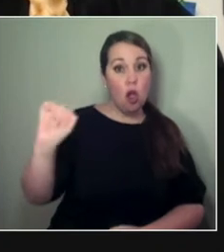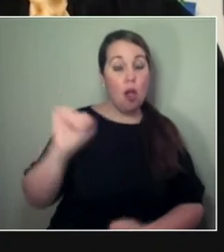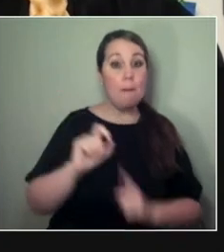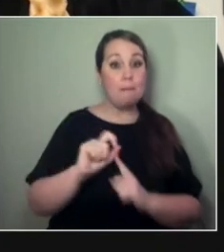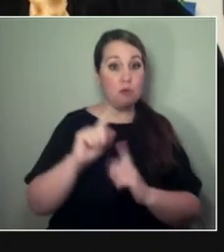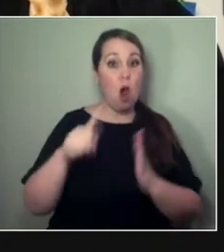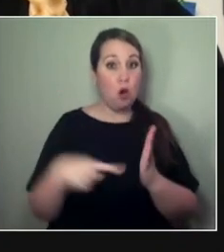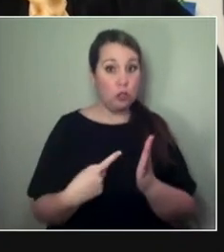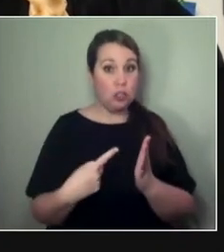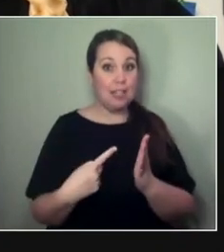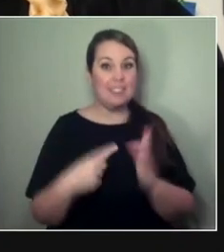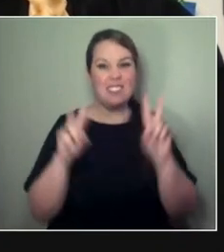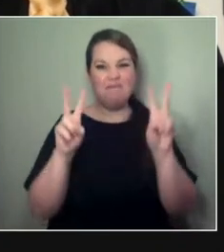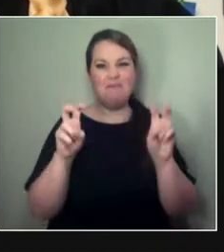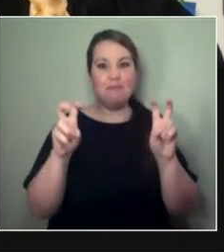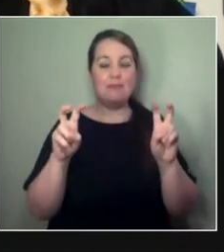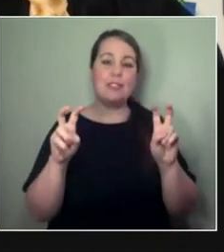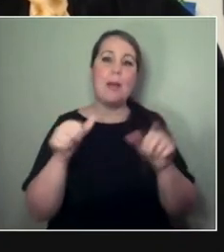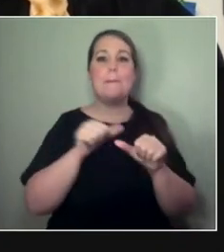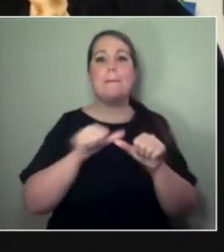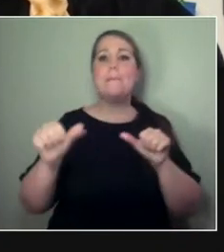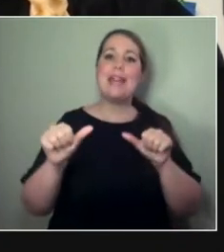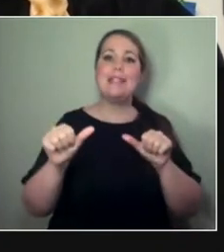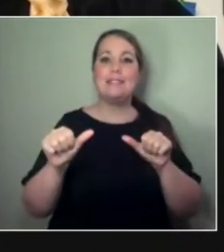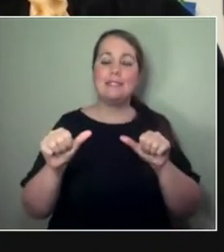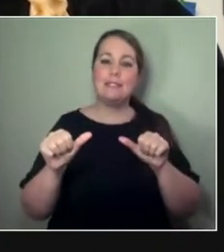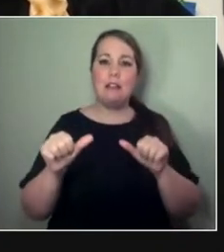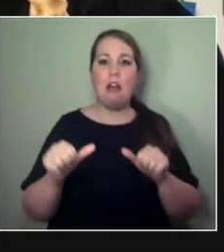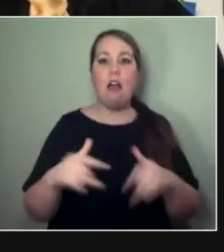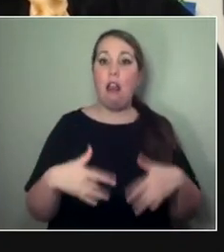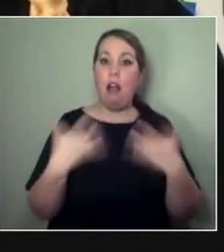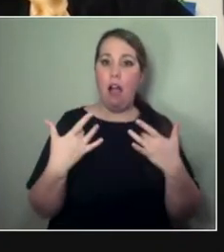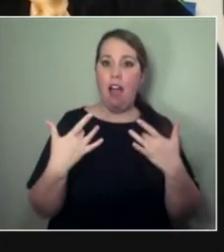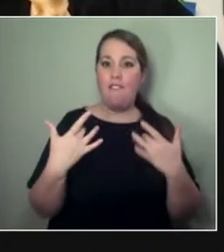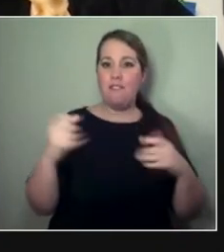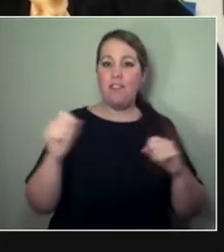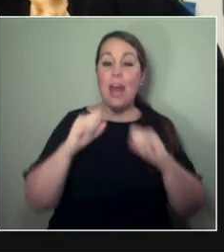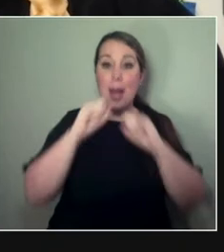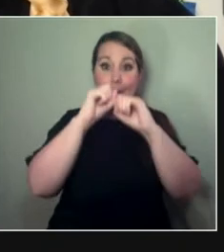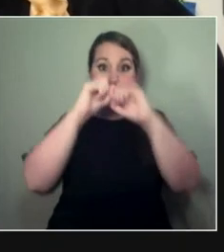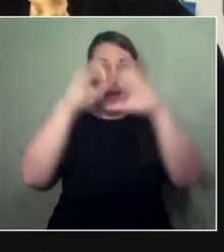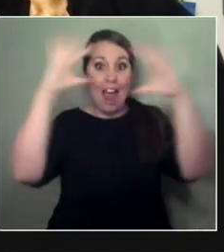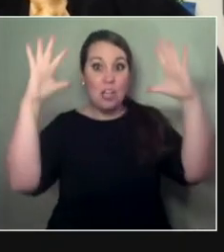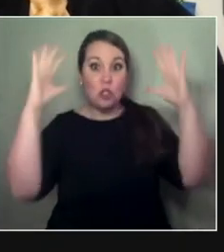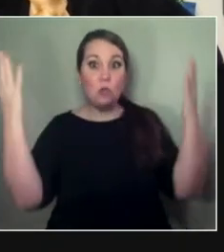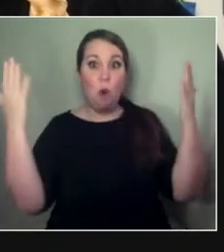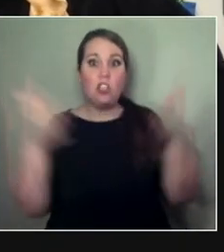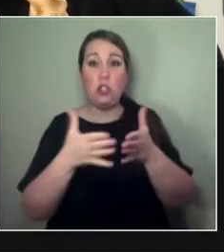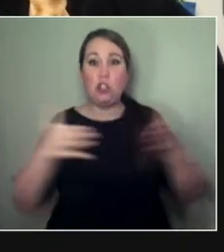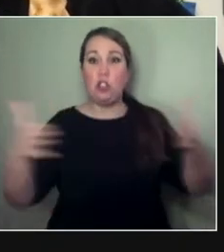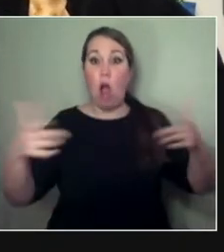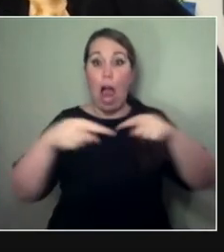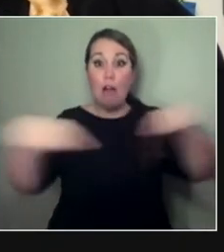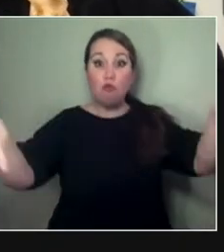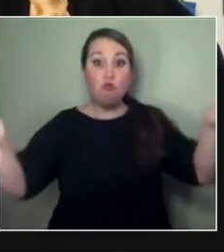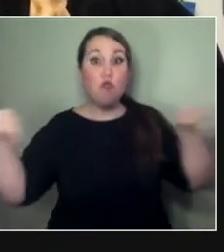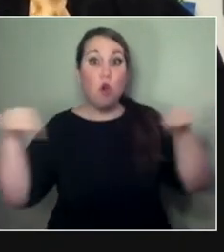Her project imagines— It's called 'Best Life', and it imagines a giant room full of suburban appliances,